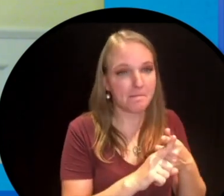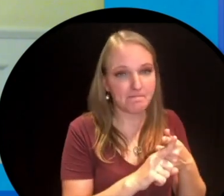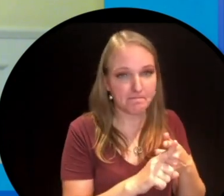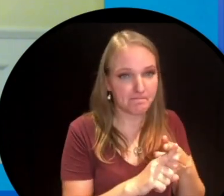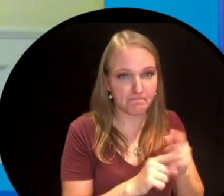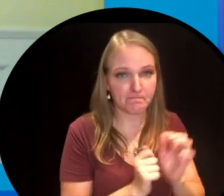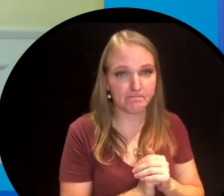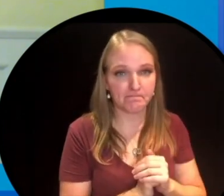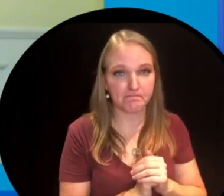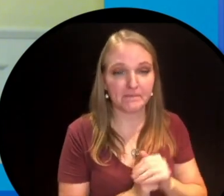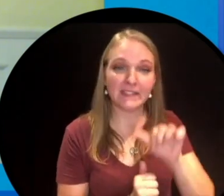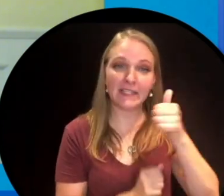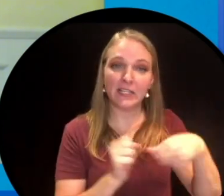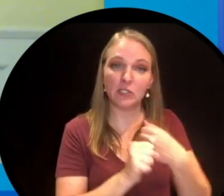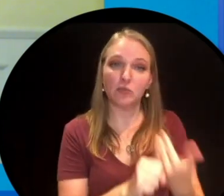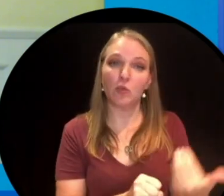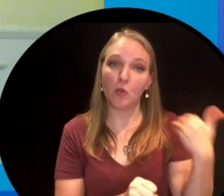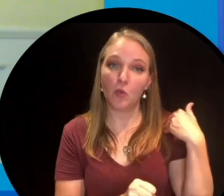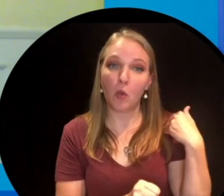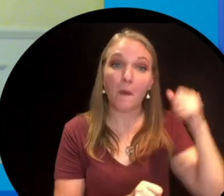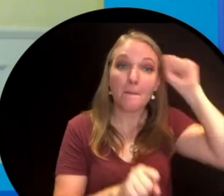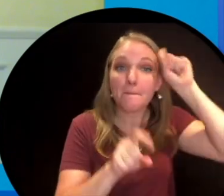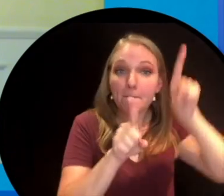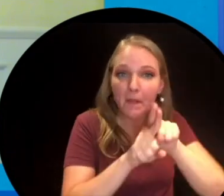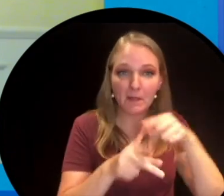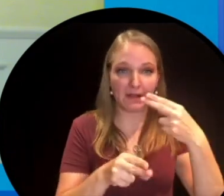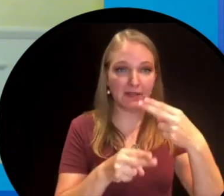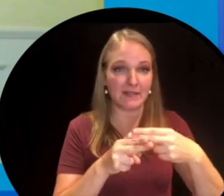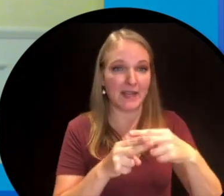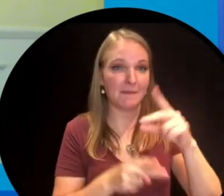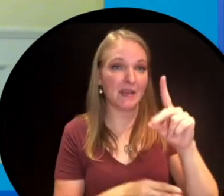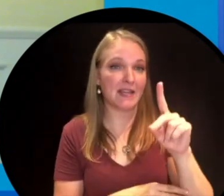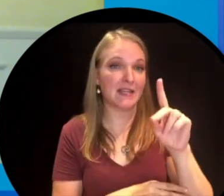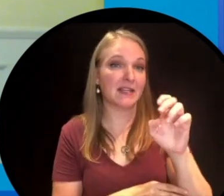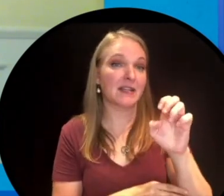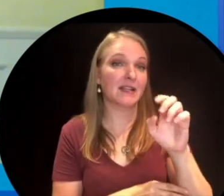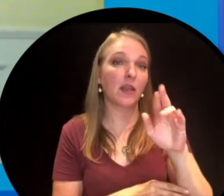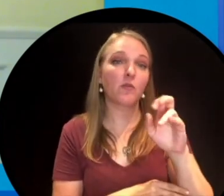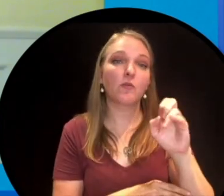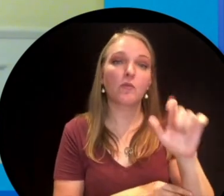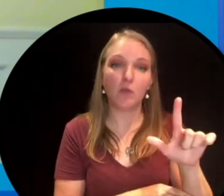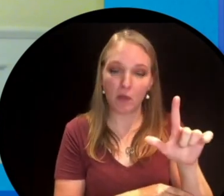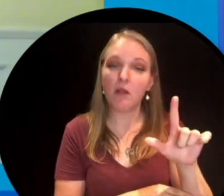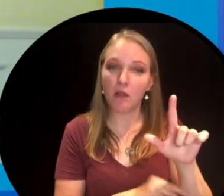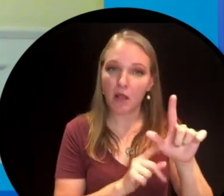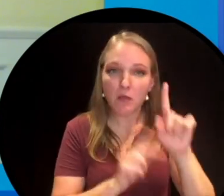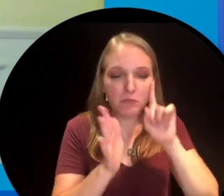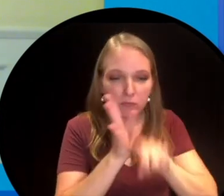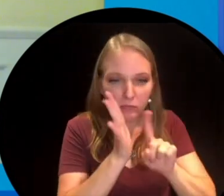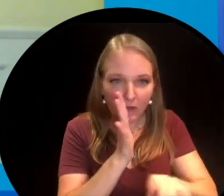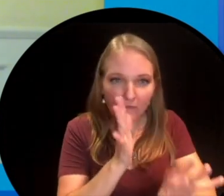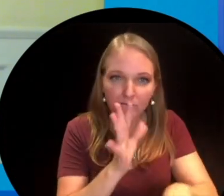About 10 years ago Terry's brother Daryl decided to look into it and he reclaimed his Metis status.